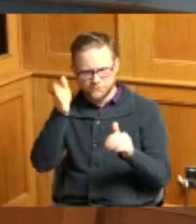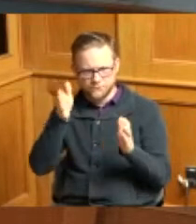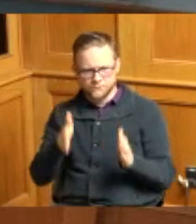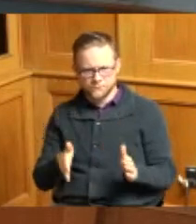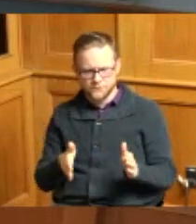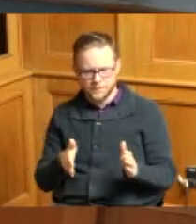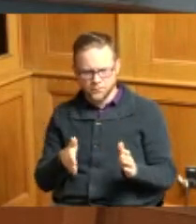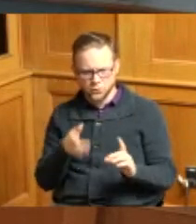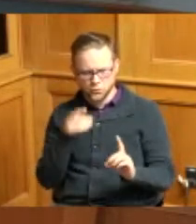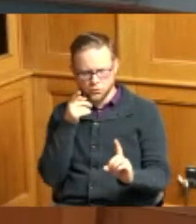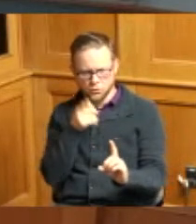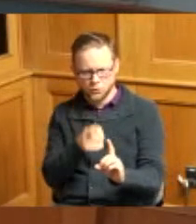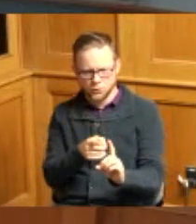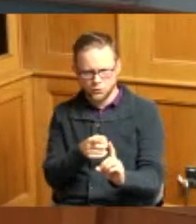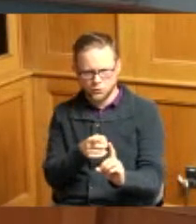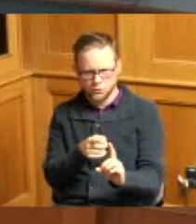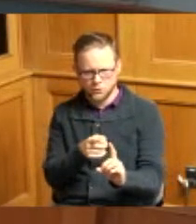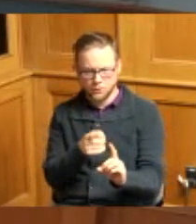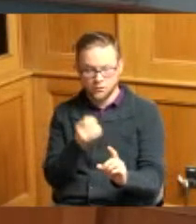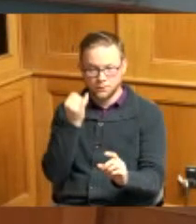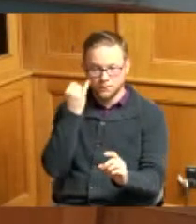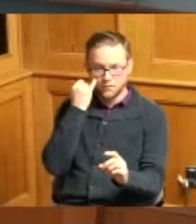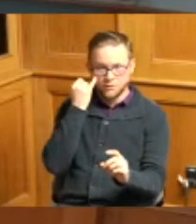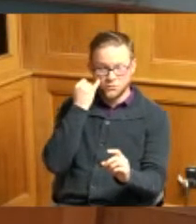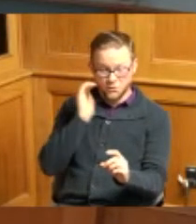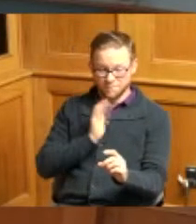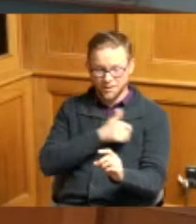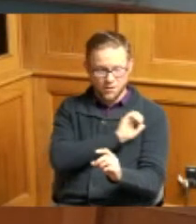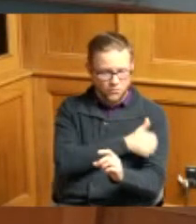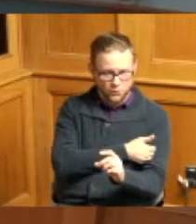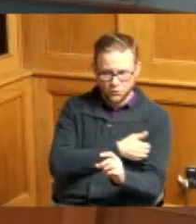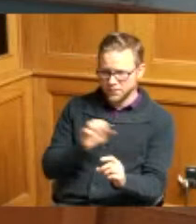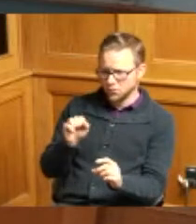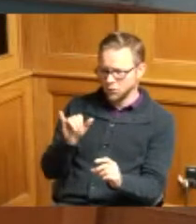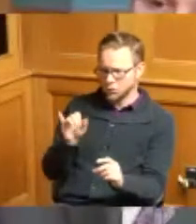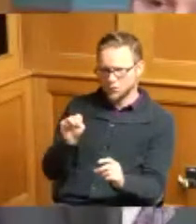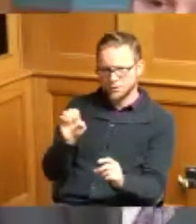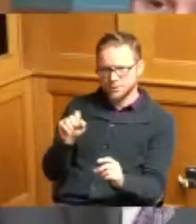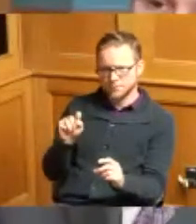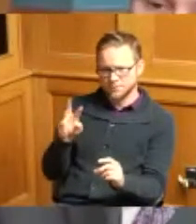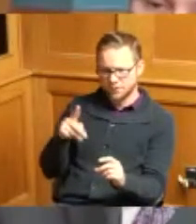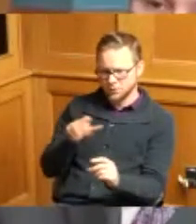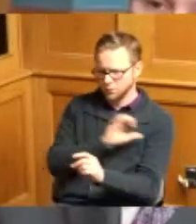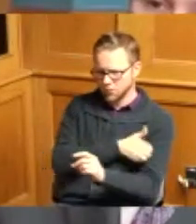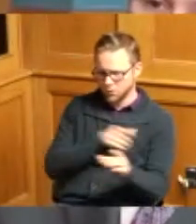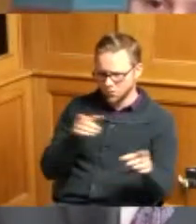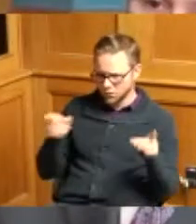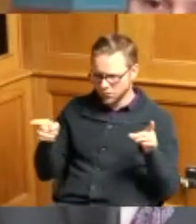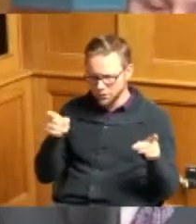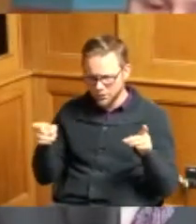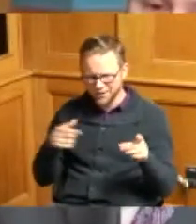whether or not it's it's under our authority or the township authority I am unclear as to why